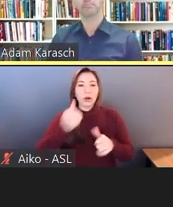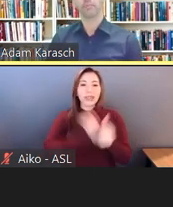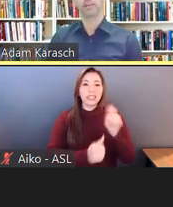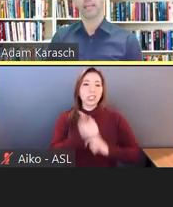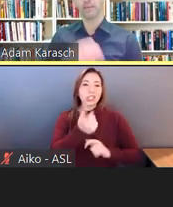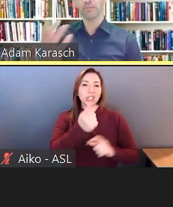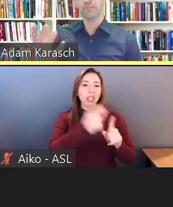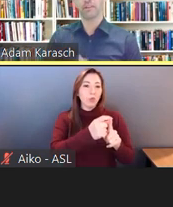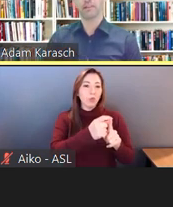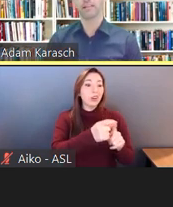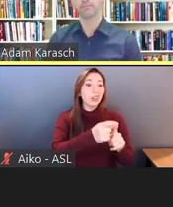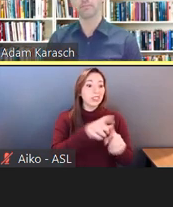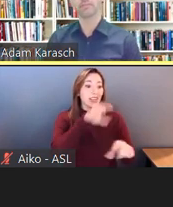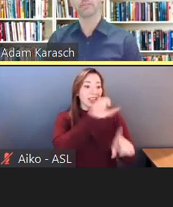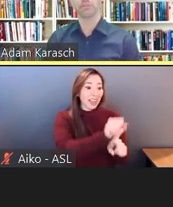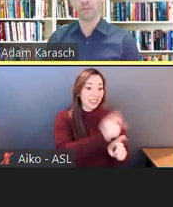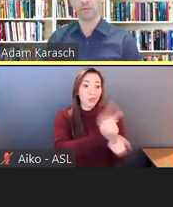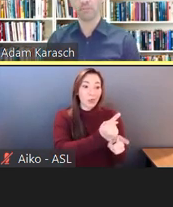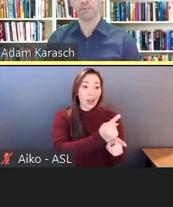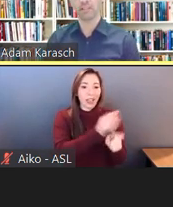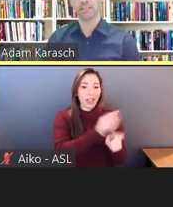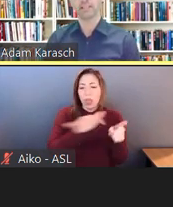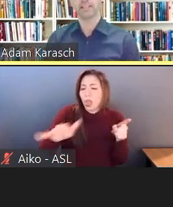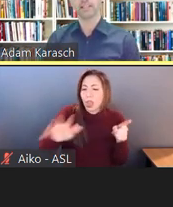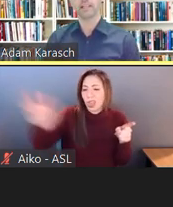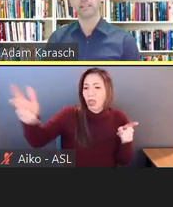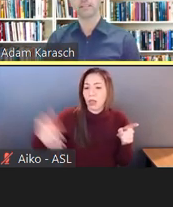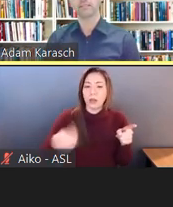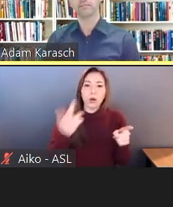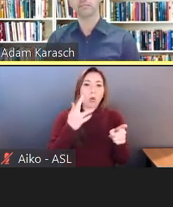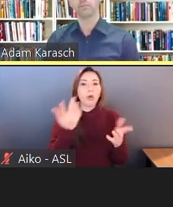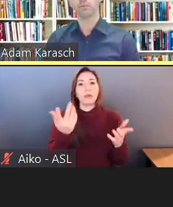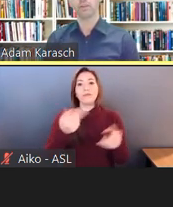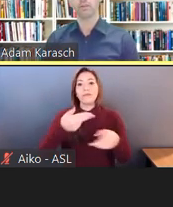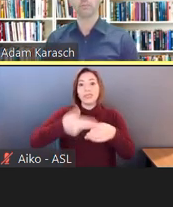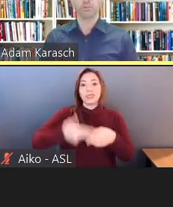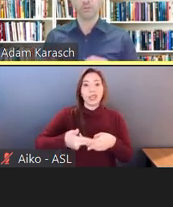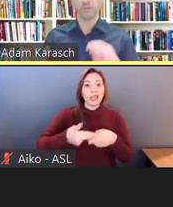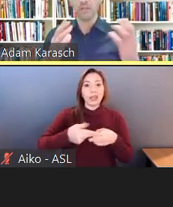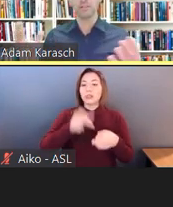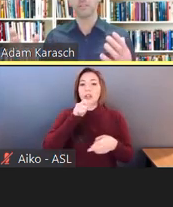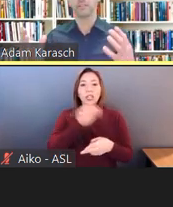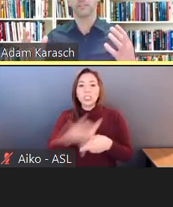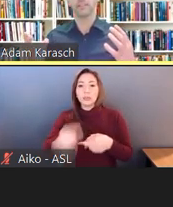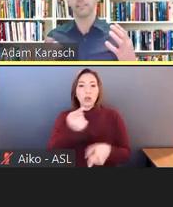proper names that are not written properly. When there are multiple speakers,